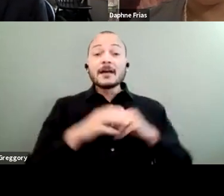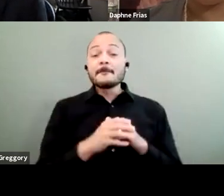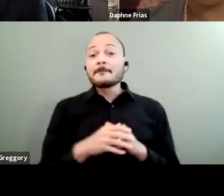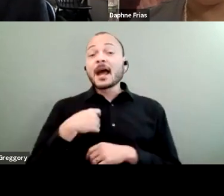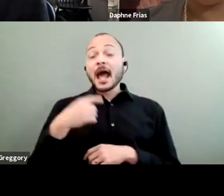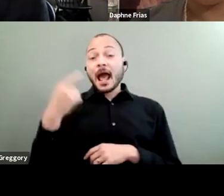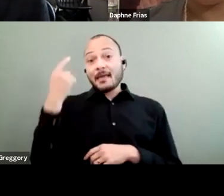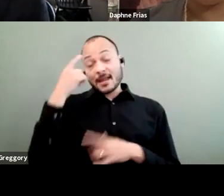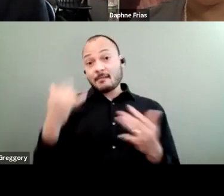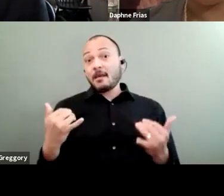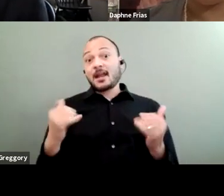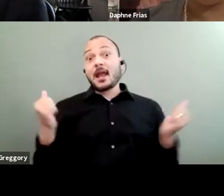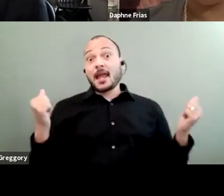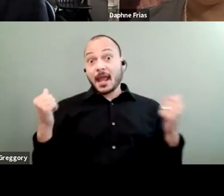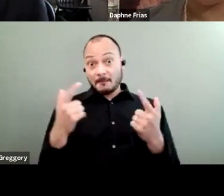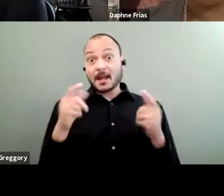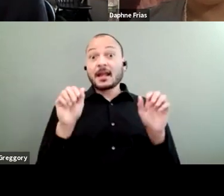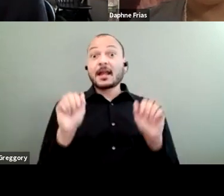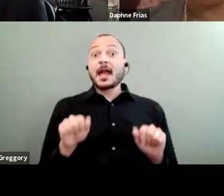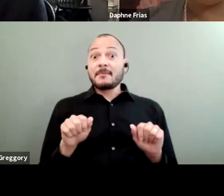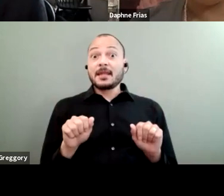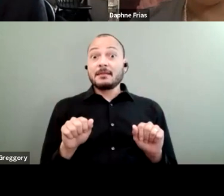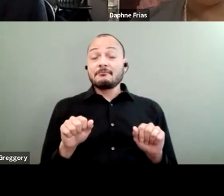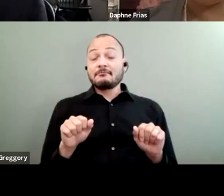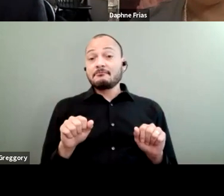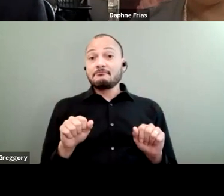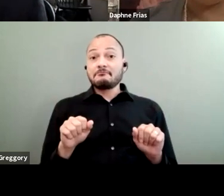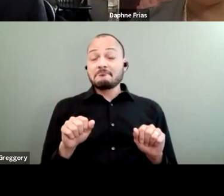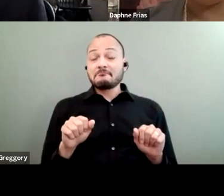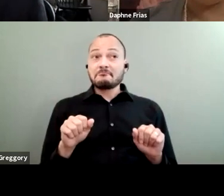everybody can get involved